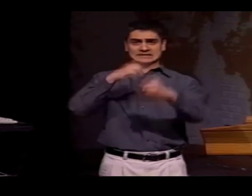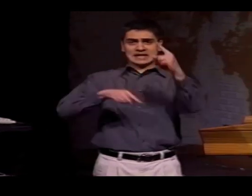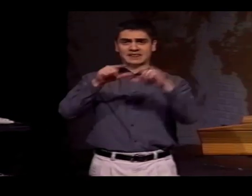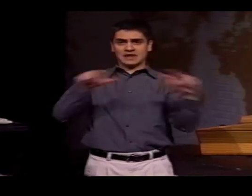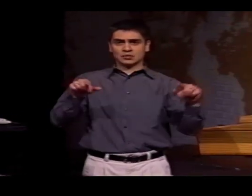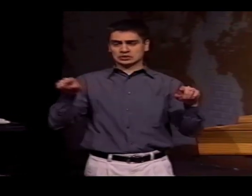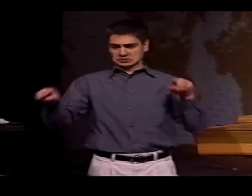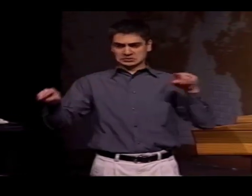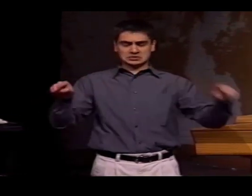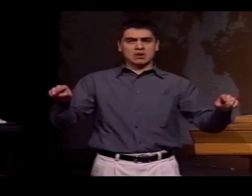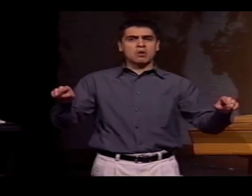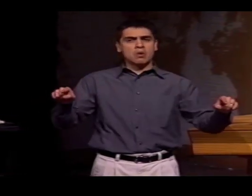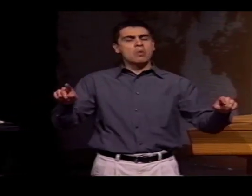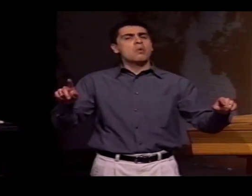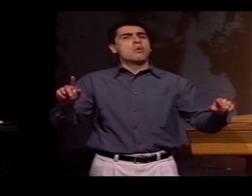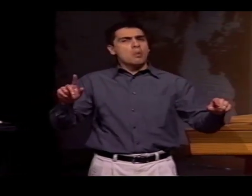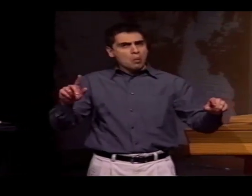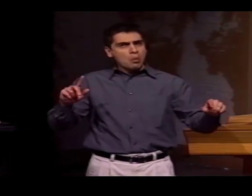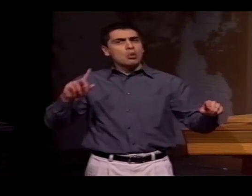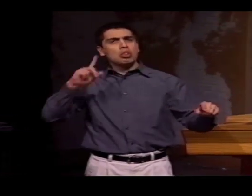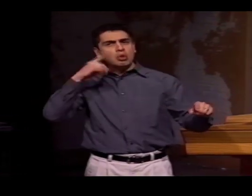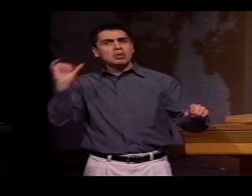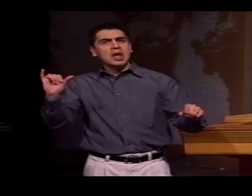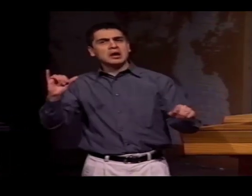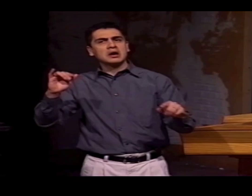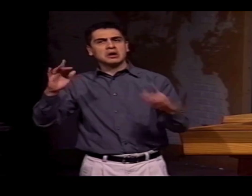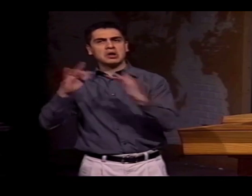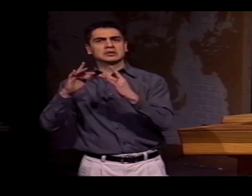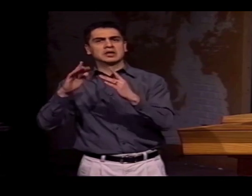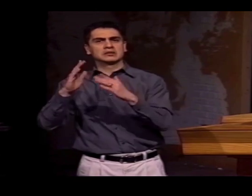NOW, THE CONTACT BETWEEN SIGNED LANGUAGES